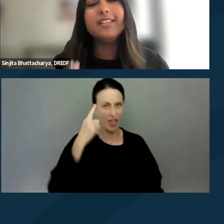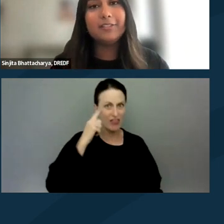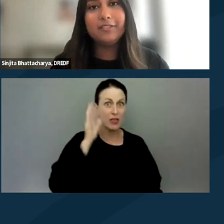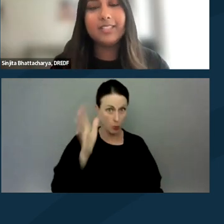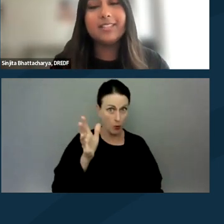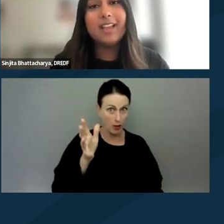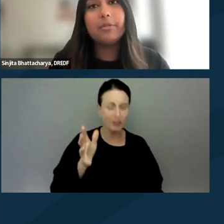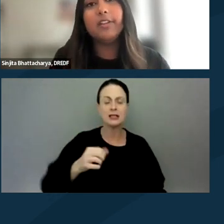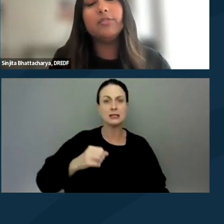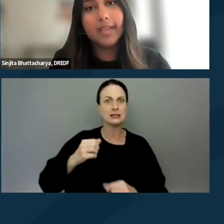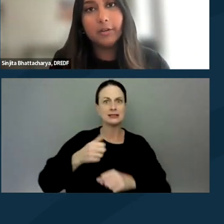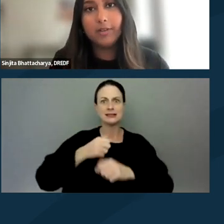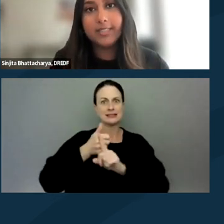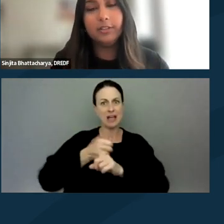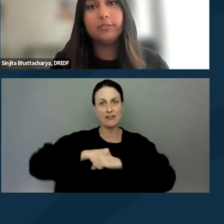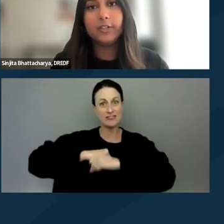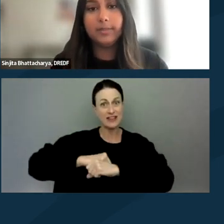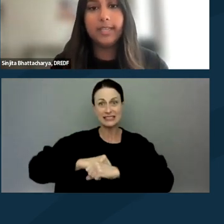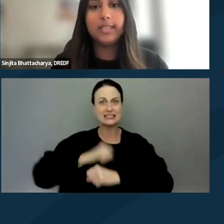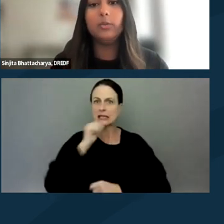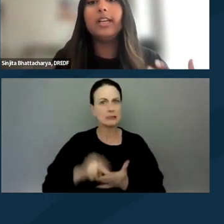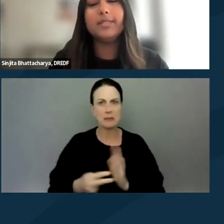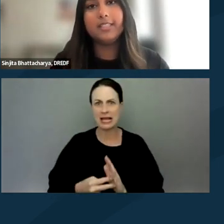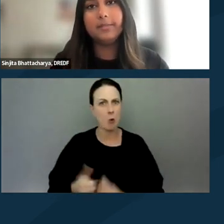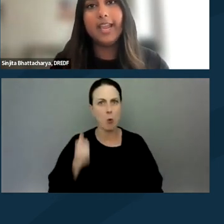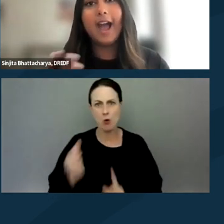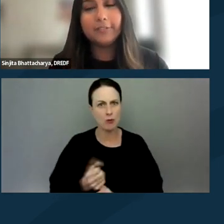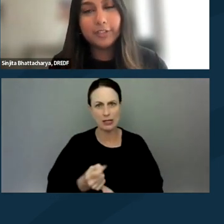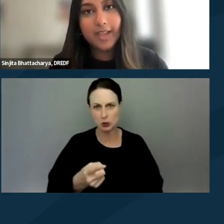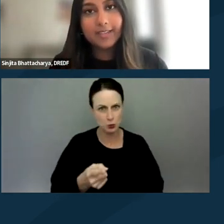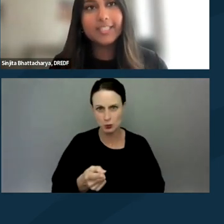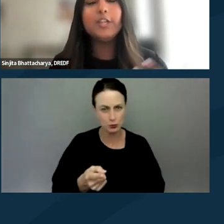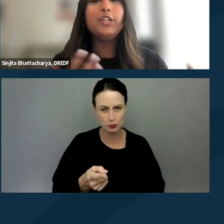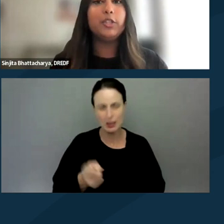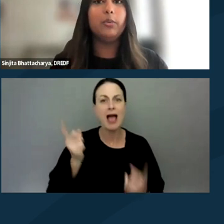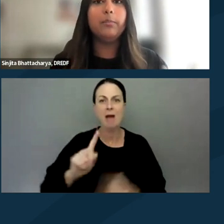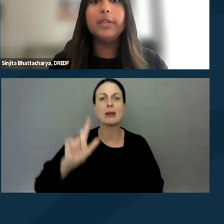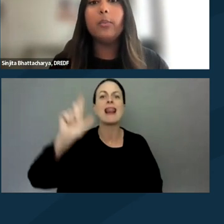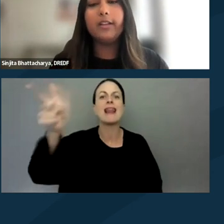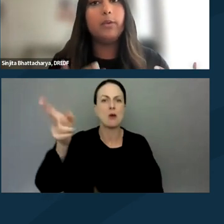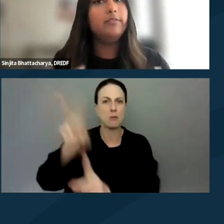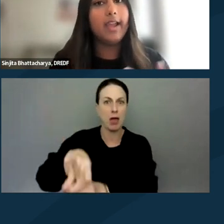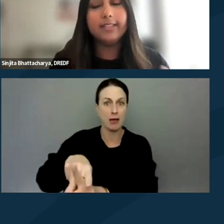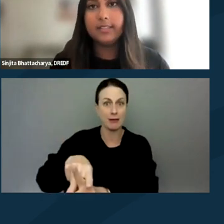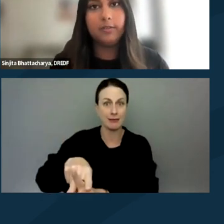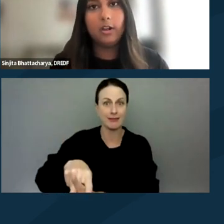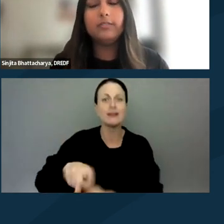self-defense does not prevent you from getting arrested in the first place. It only comes into play after the fact. So be aware that when violence is involved,